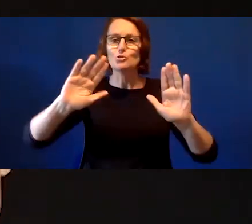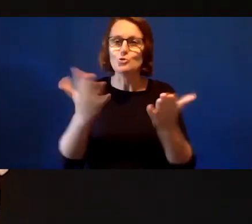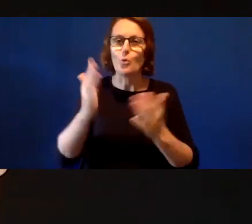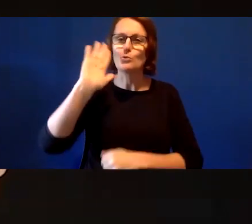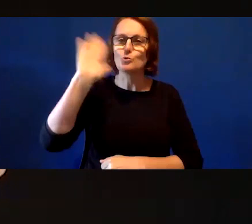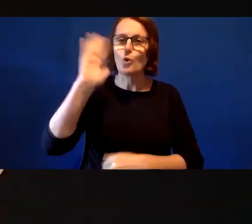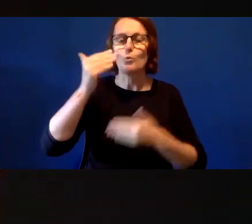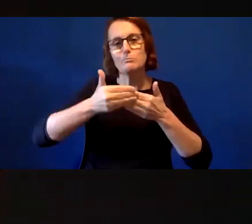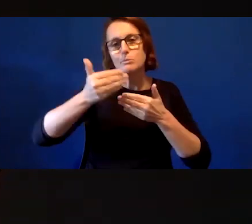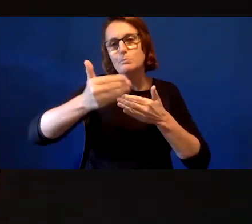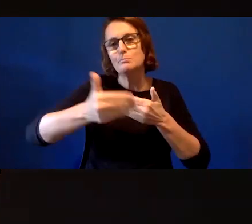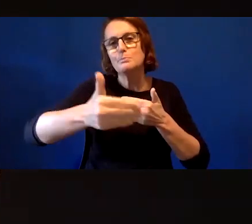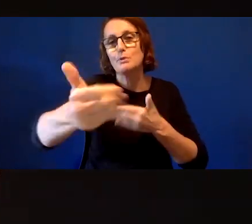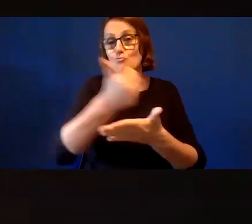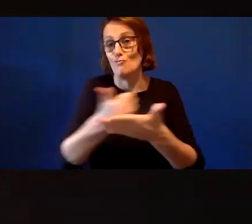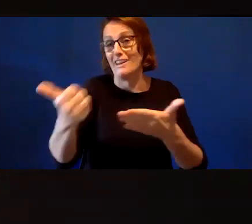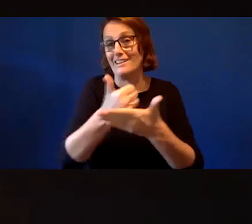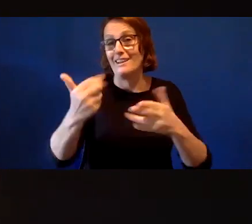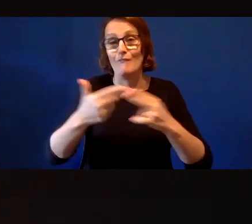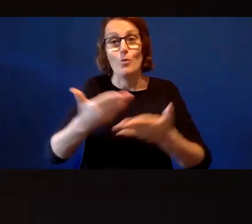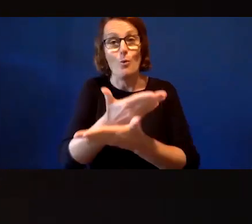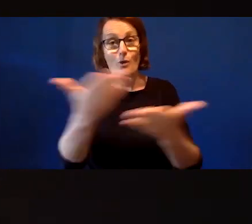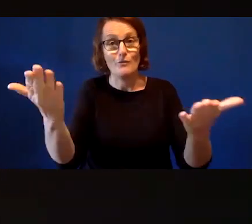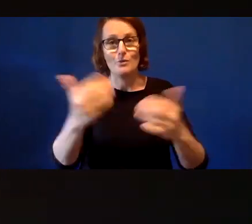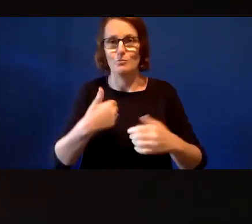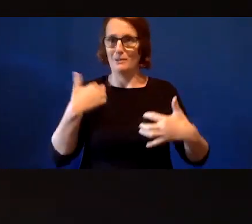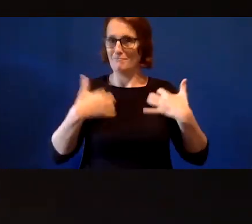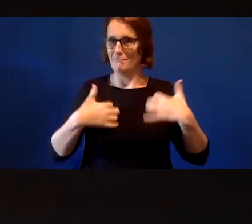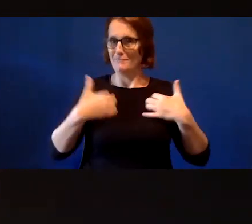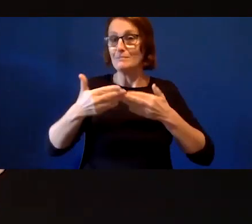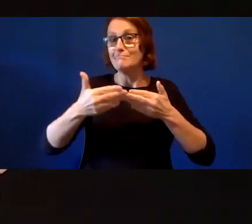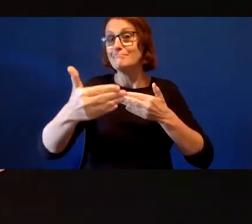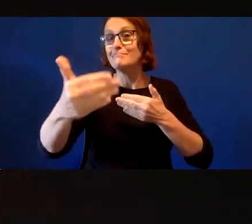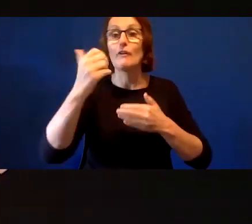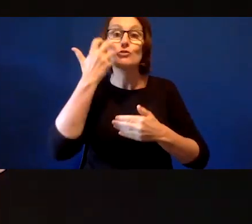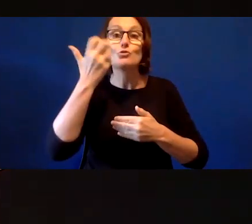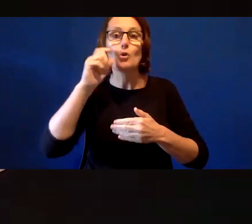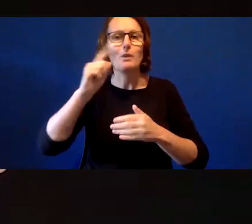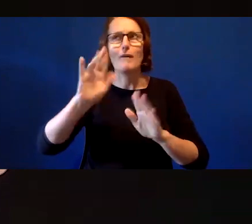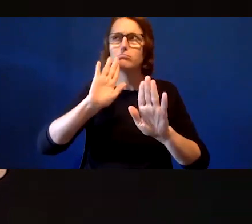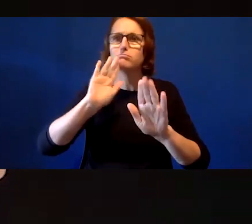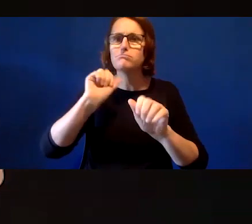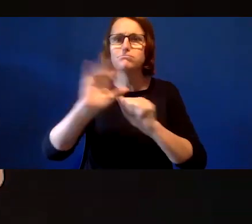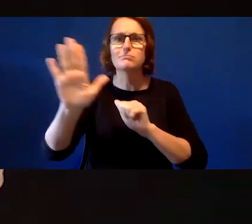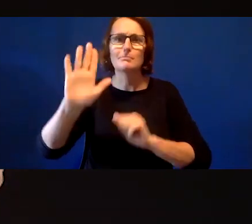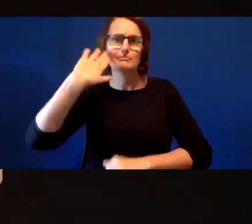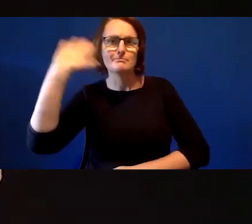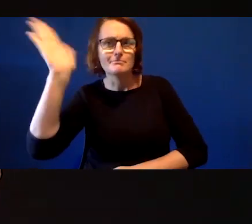We look forward to introducing you to some amazing speakers that will lead us through topics that are important to you.